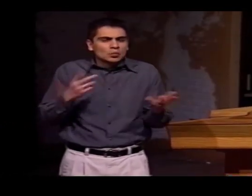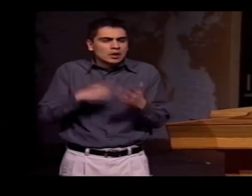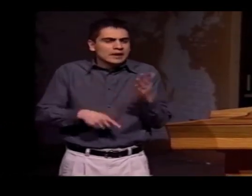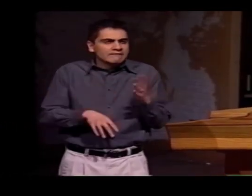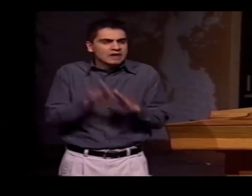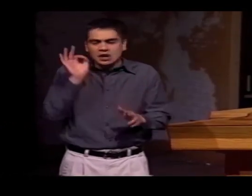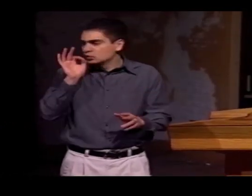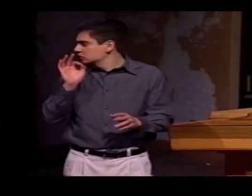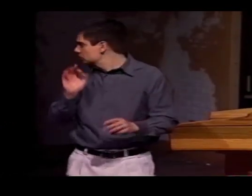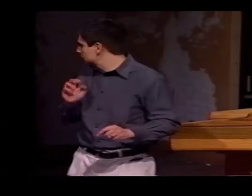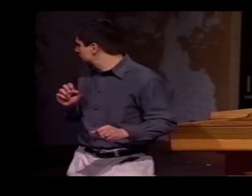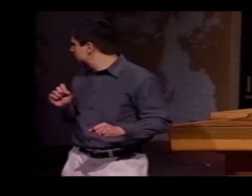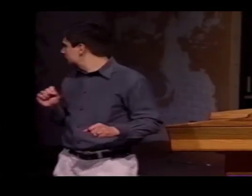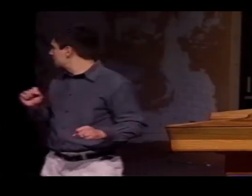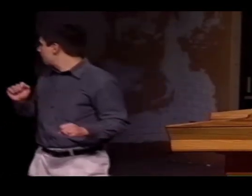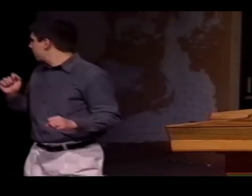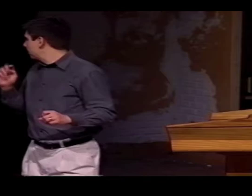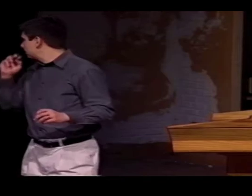I'D LIKE TO TAKE A MINUTE AND...